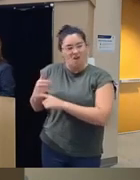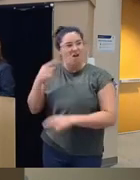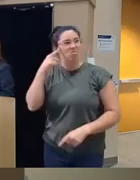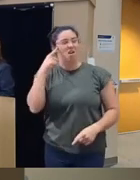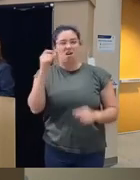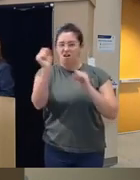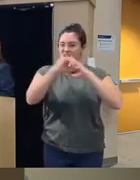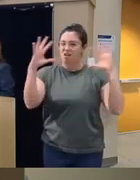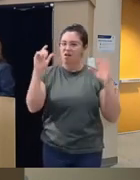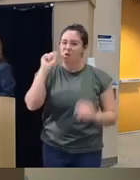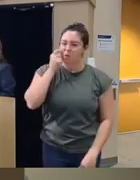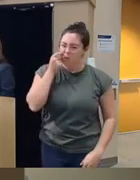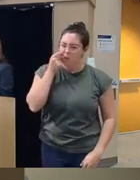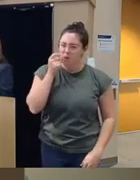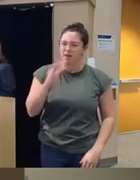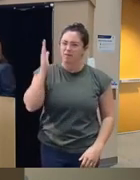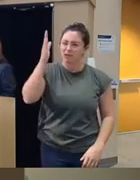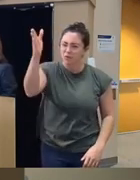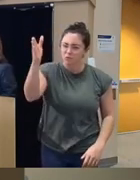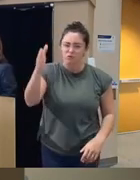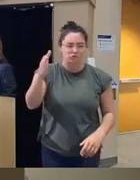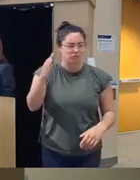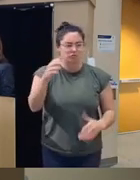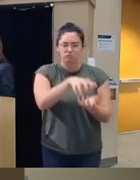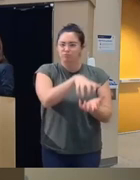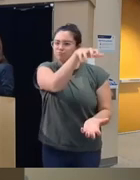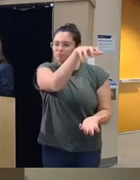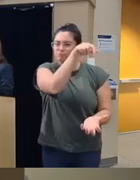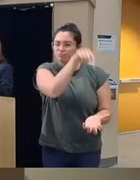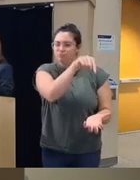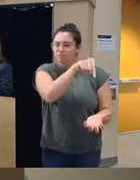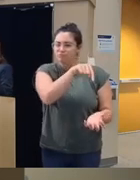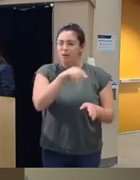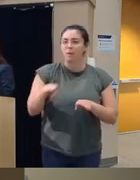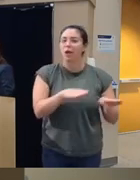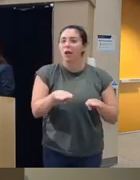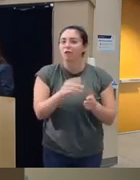how cool would it be to that in the future we can kind of have a a behavioral therapy coach